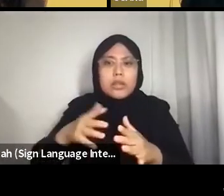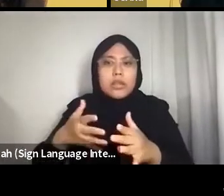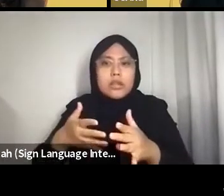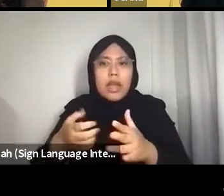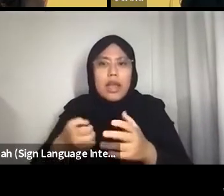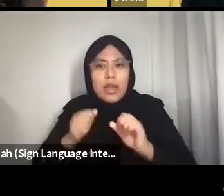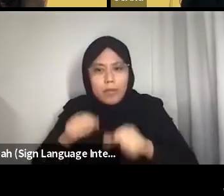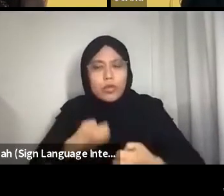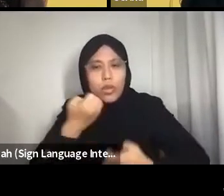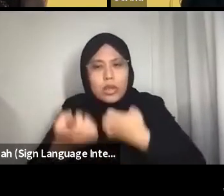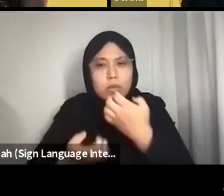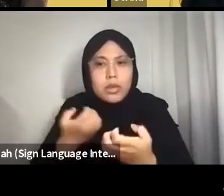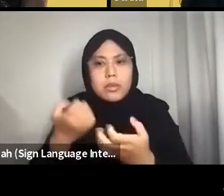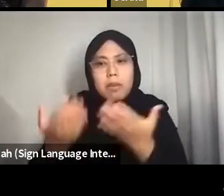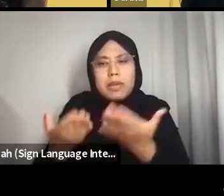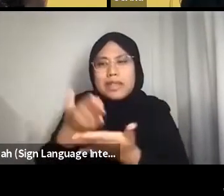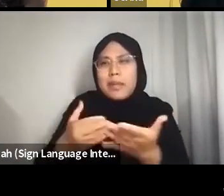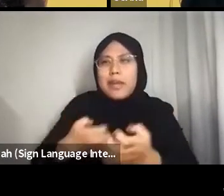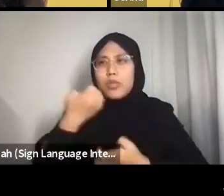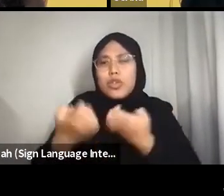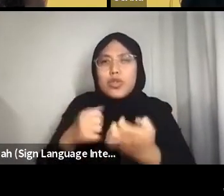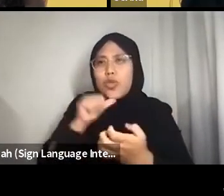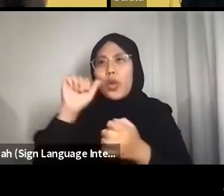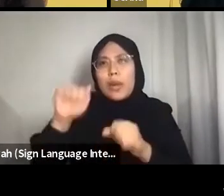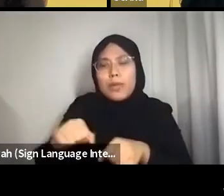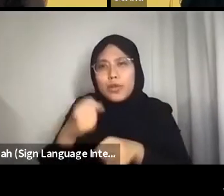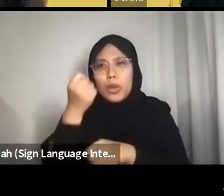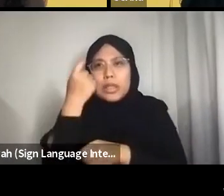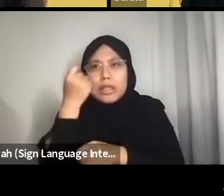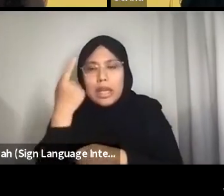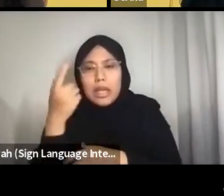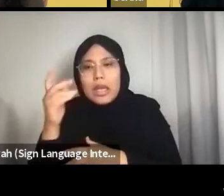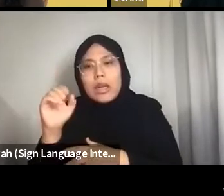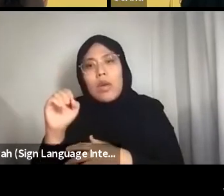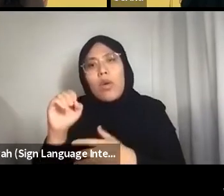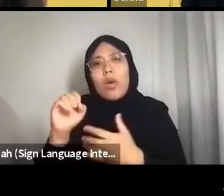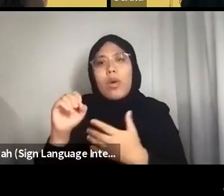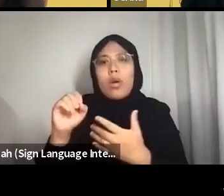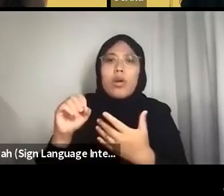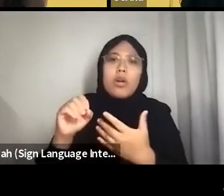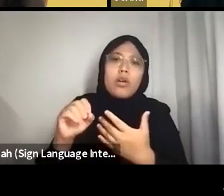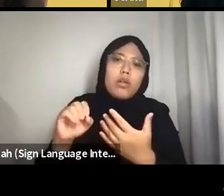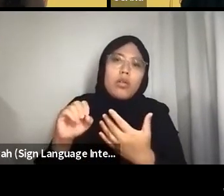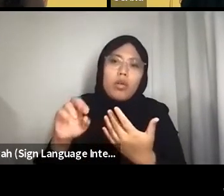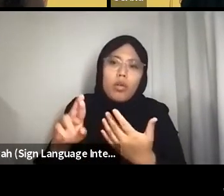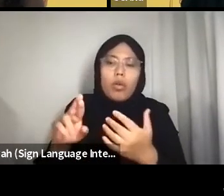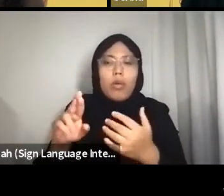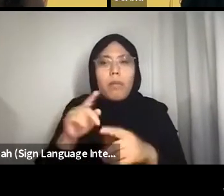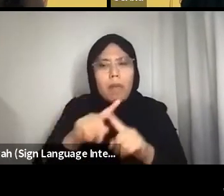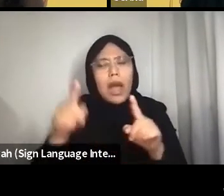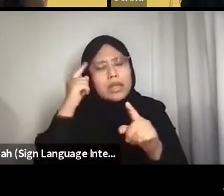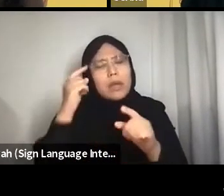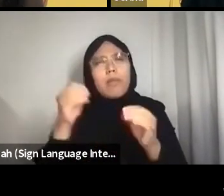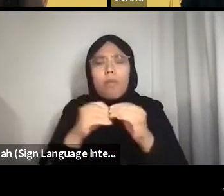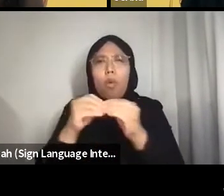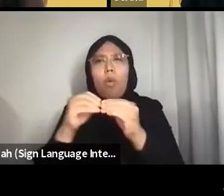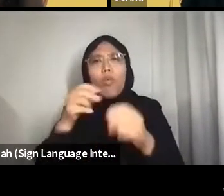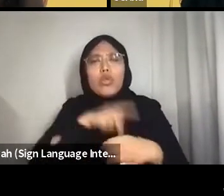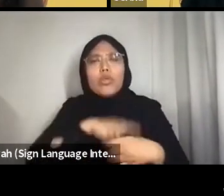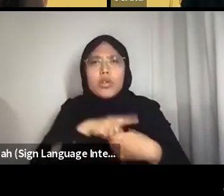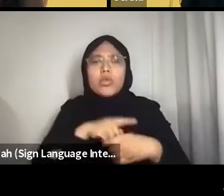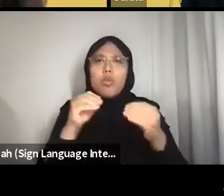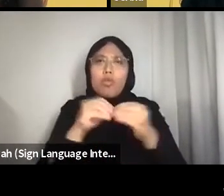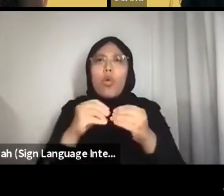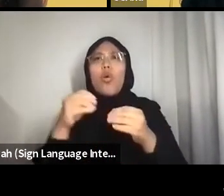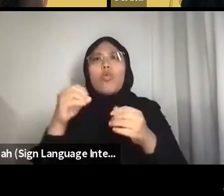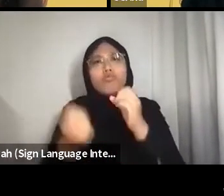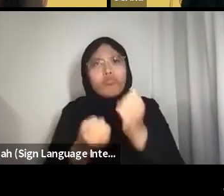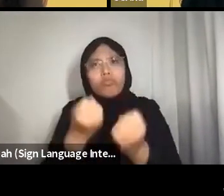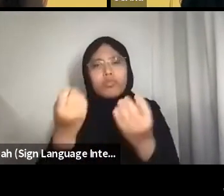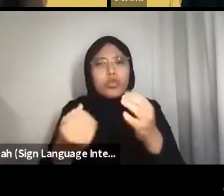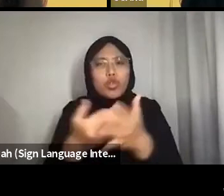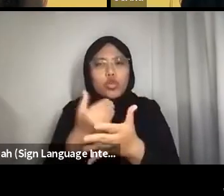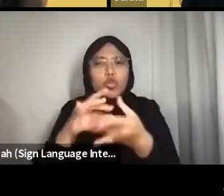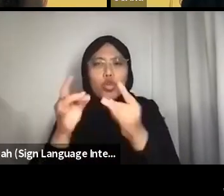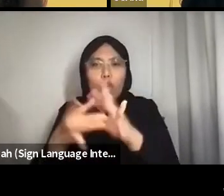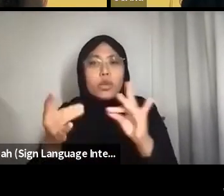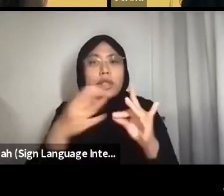And by acknowledging that there's potential for more stories, more truths to uncover in the languages and the vernacular that we’re not so used to.